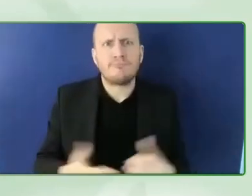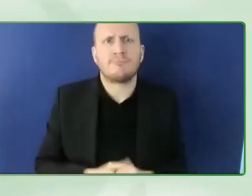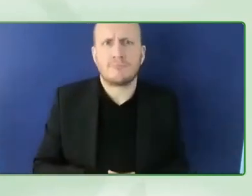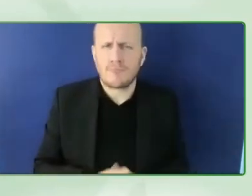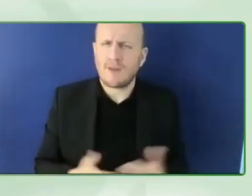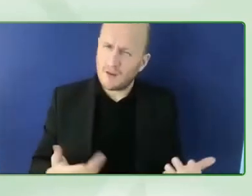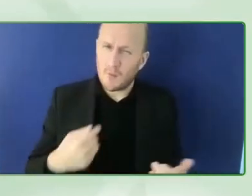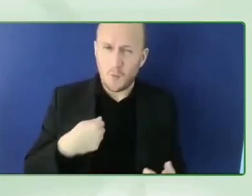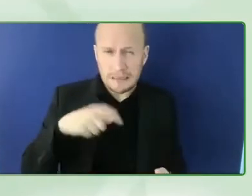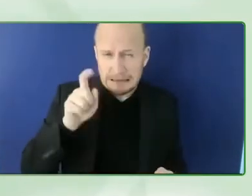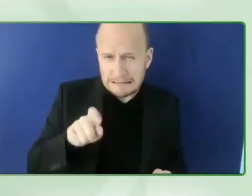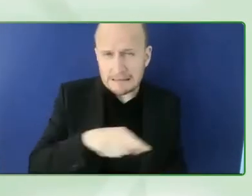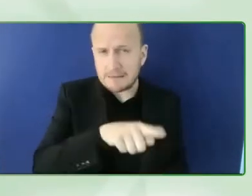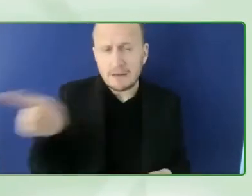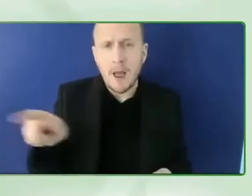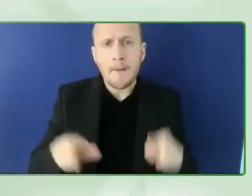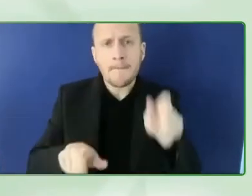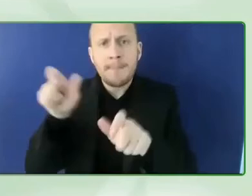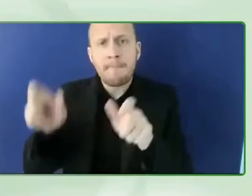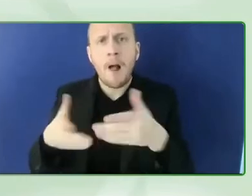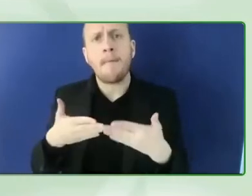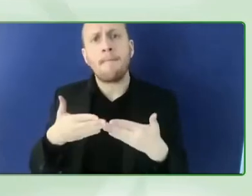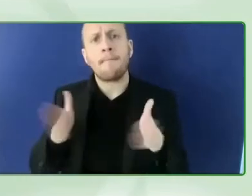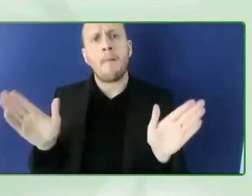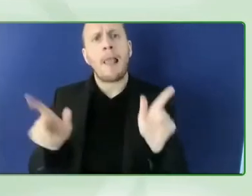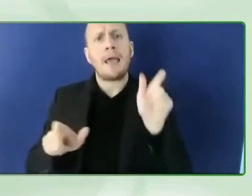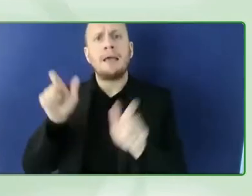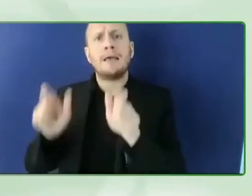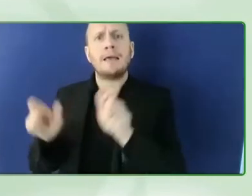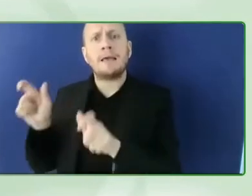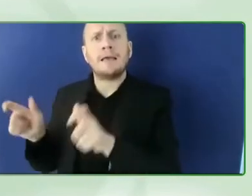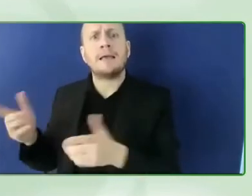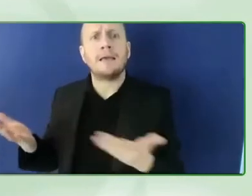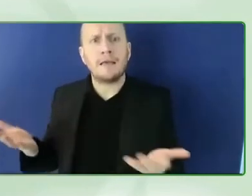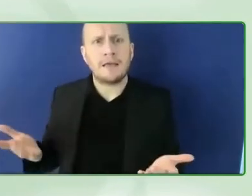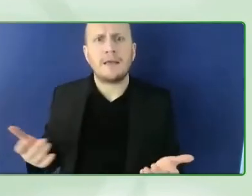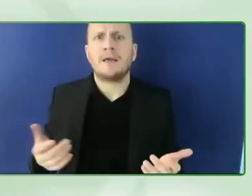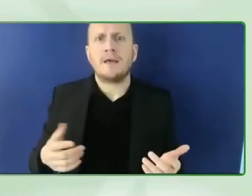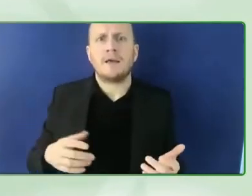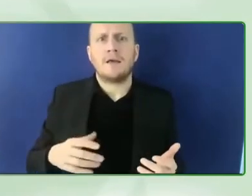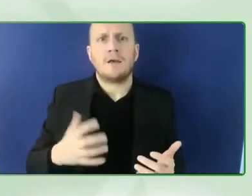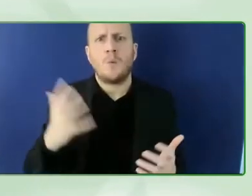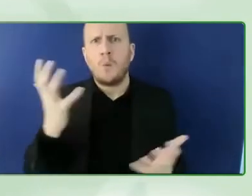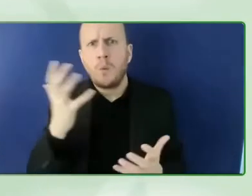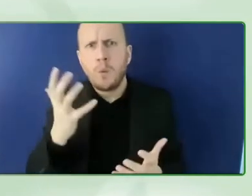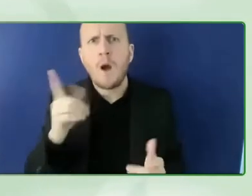allow people to participate without bring inside expert but we need the industry so if this aspect